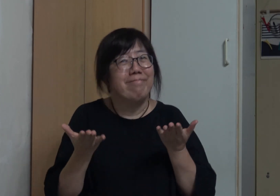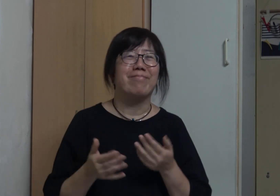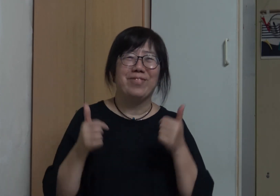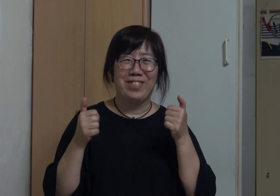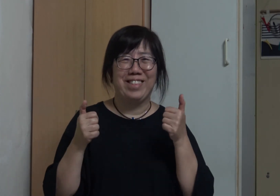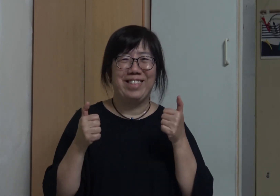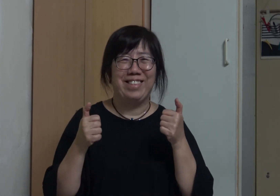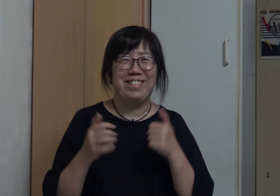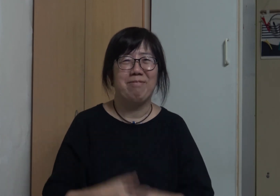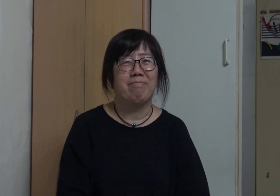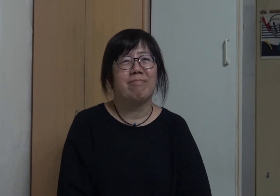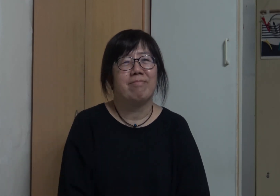That's all. Thank God